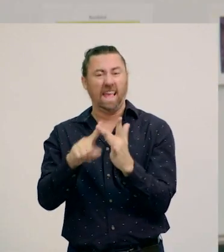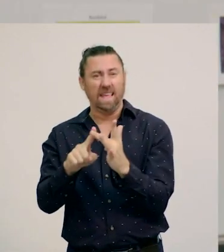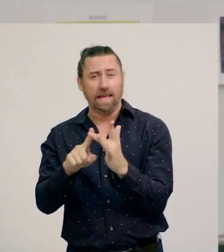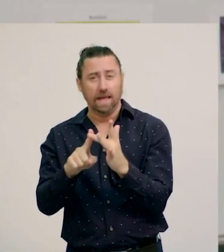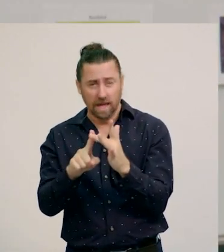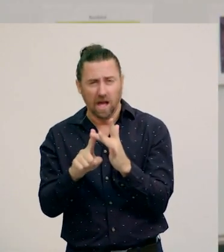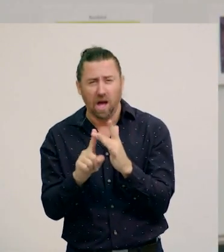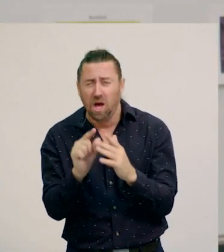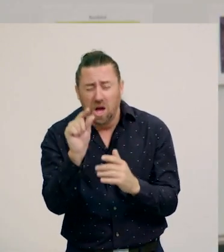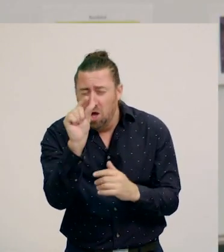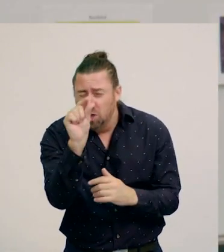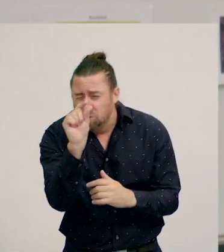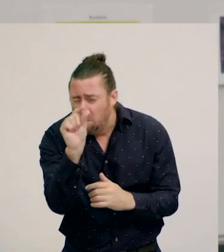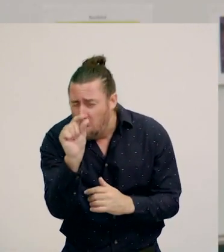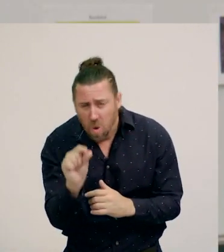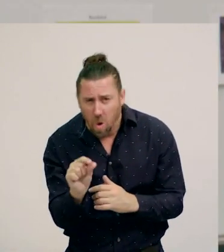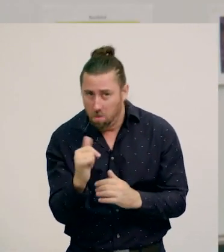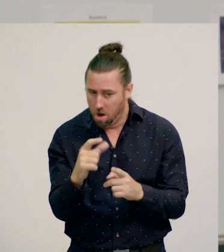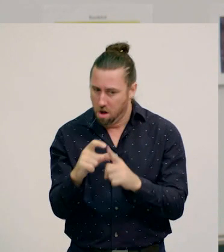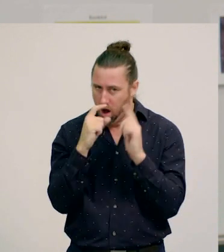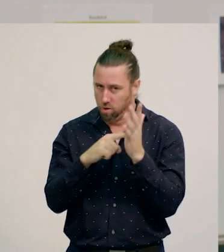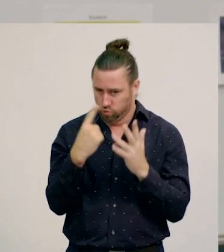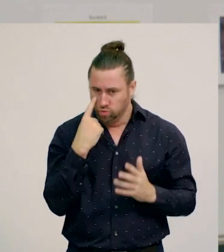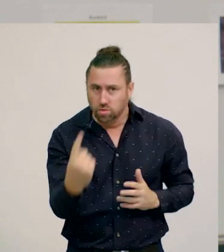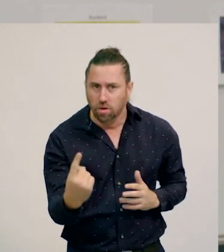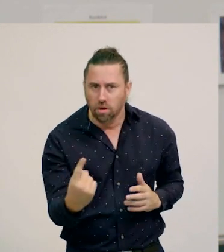These are very small in size, and can be tricky to find.